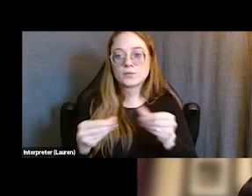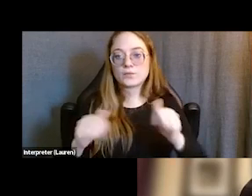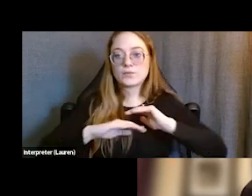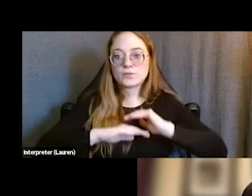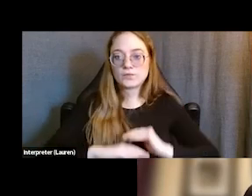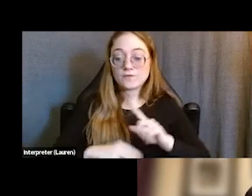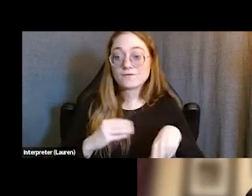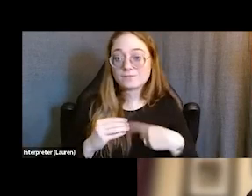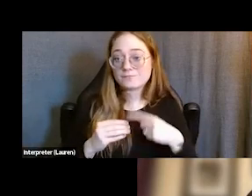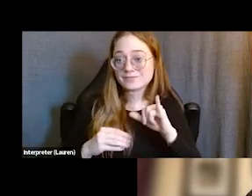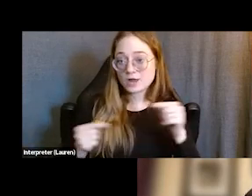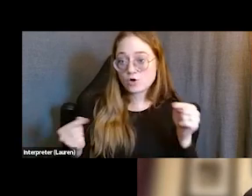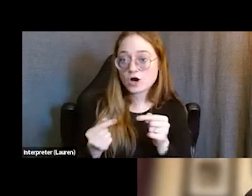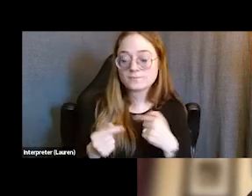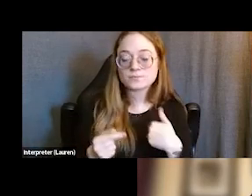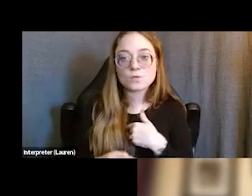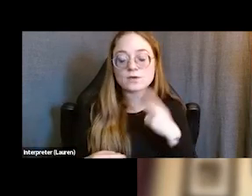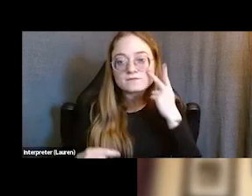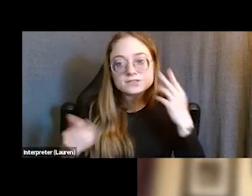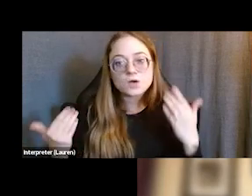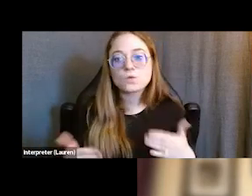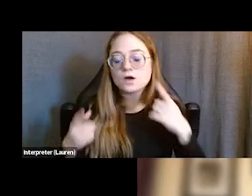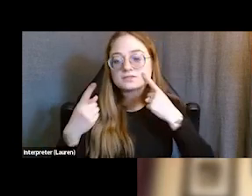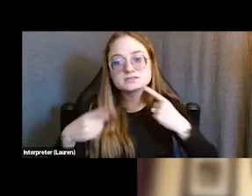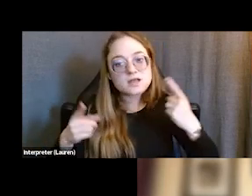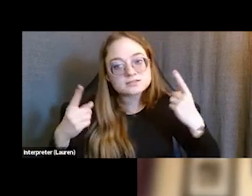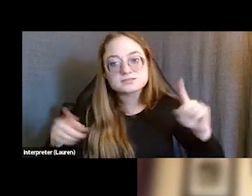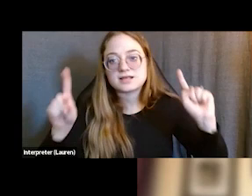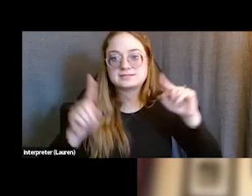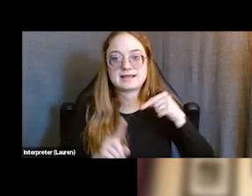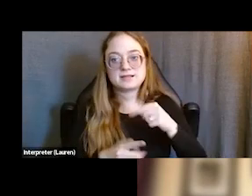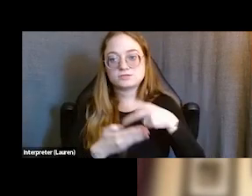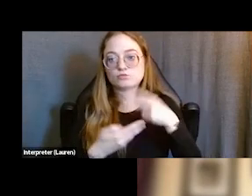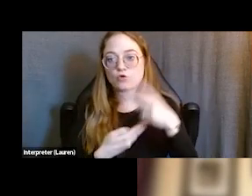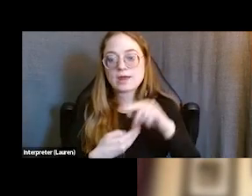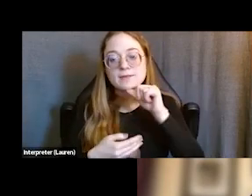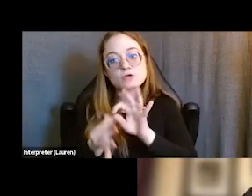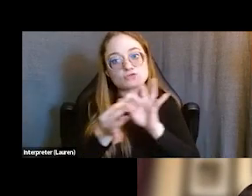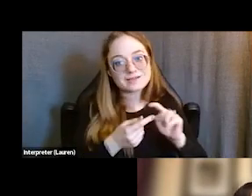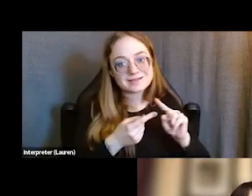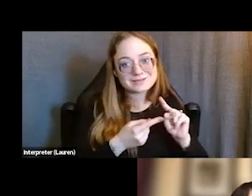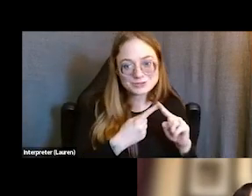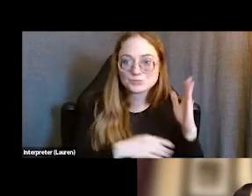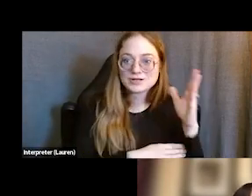We've seen extraordinary success in this program and again, it's not directly relevant to the presentation today, so I'm gonna stop right there.